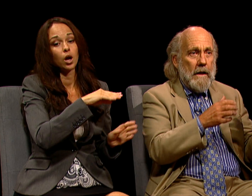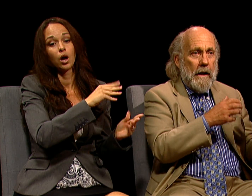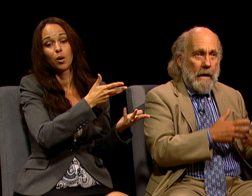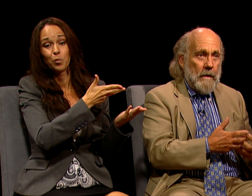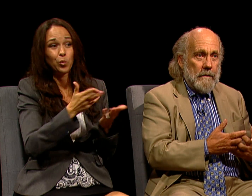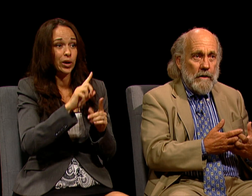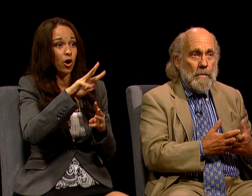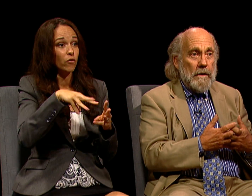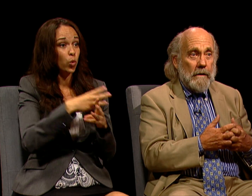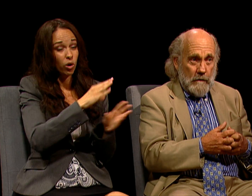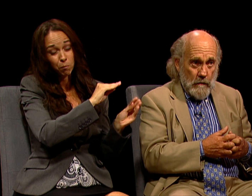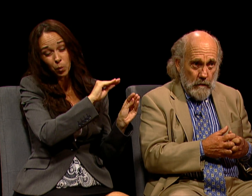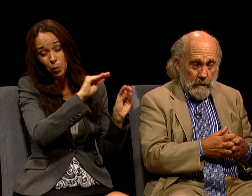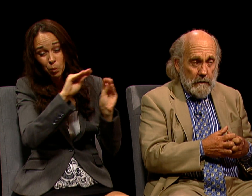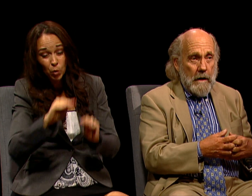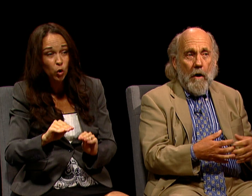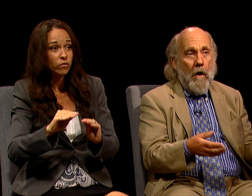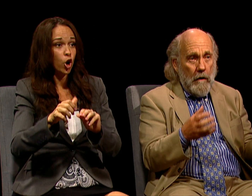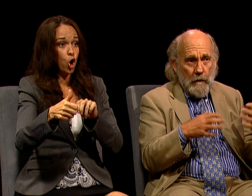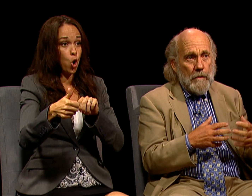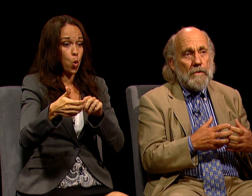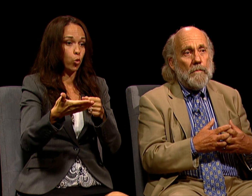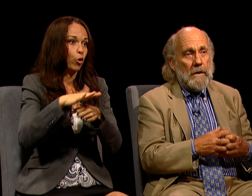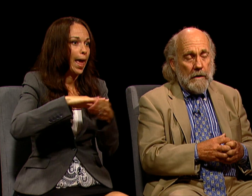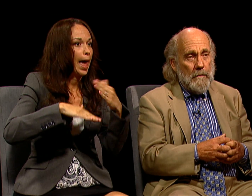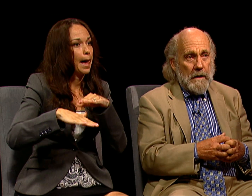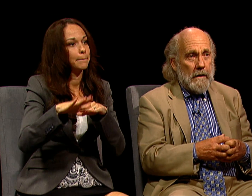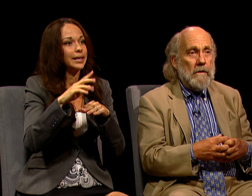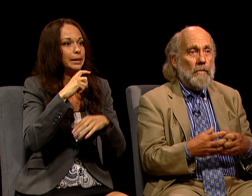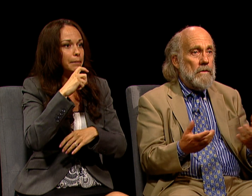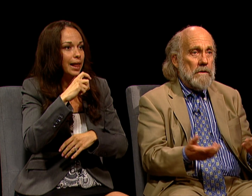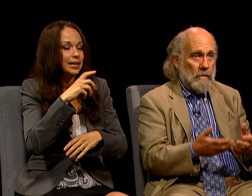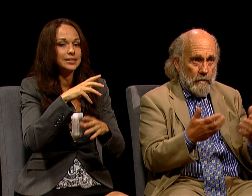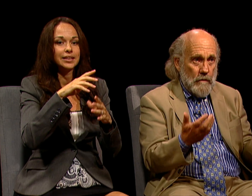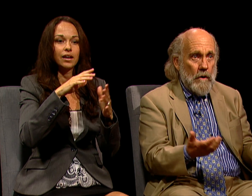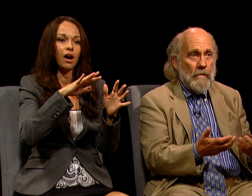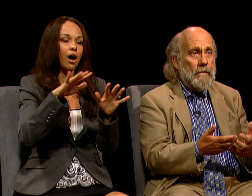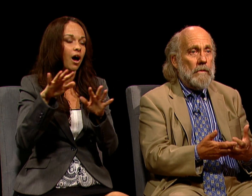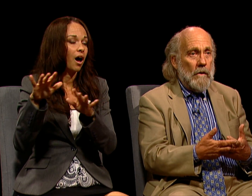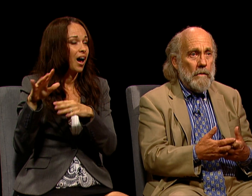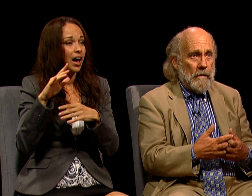AND THEN KEEPING IT COOL? ALL OF WHICH WOULD BE ELIMINATED IF WE JUST GREW OUR FOOD LOCALLY